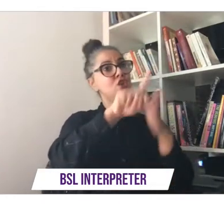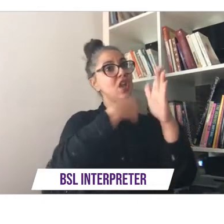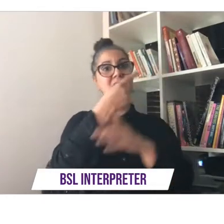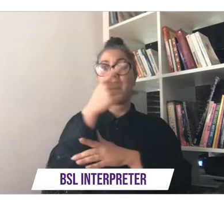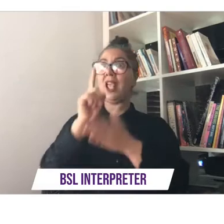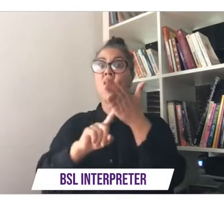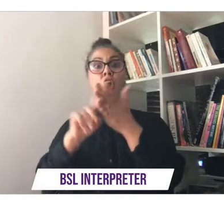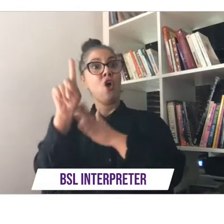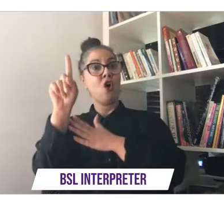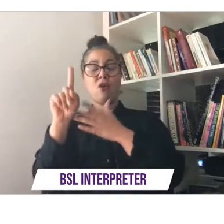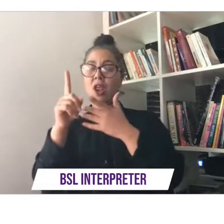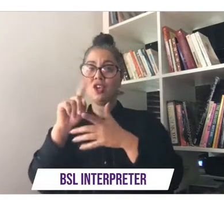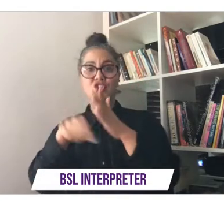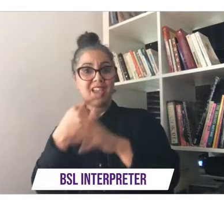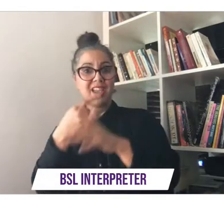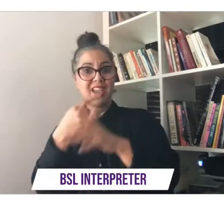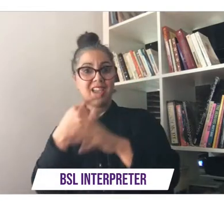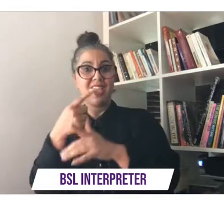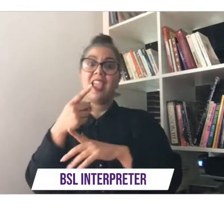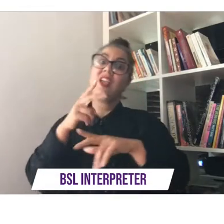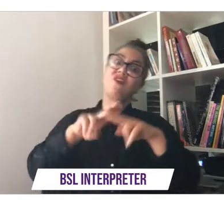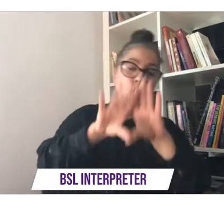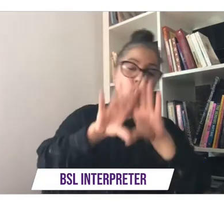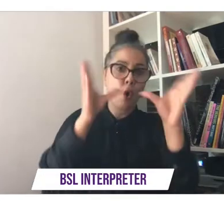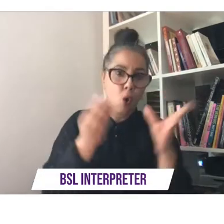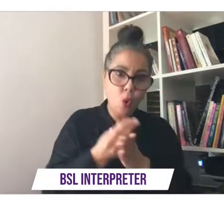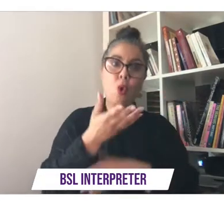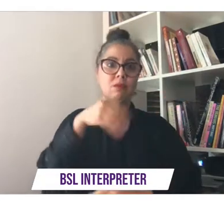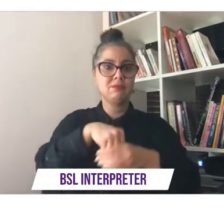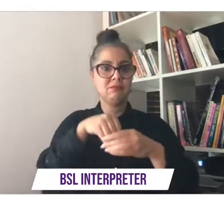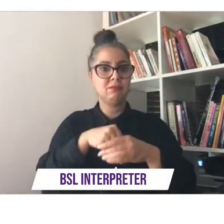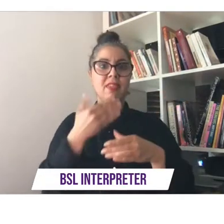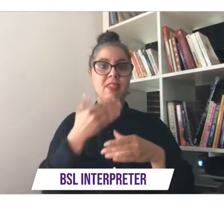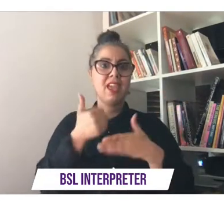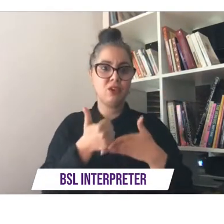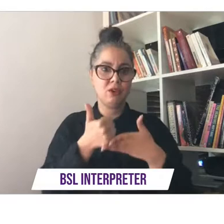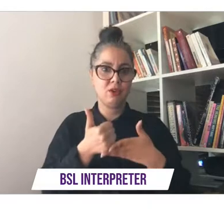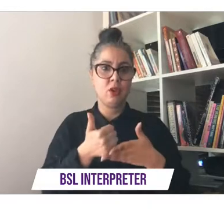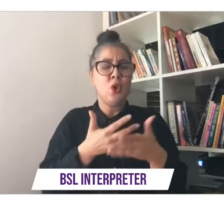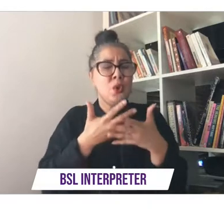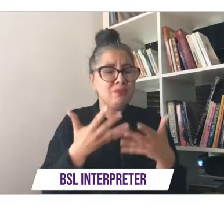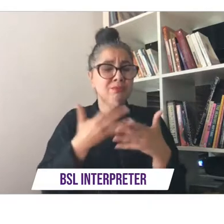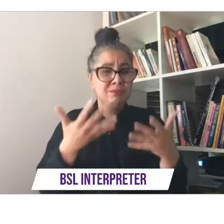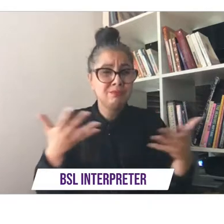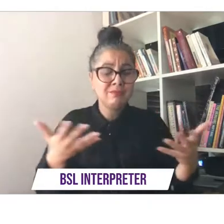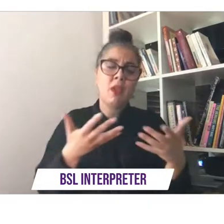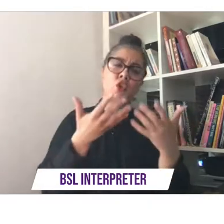for driving it through huge huge thanks to the tech and delivery teams matt